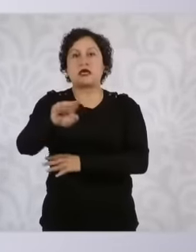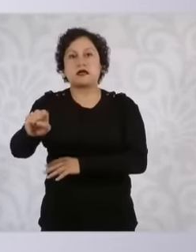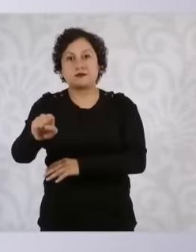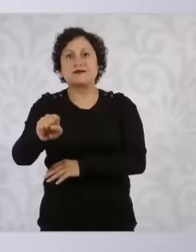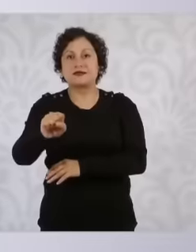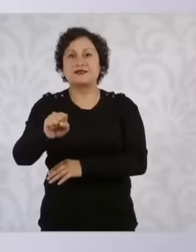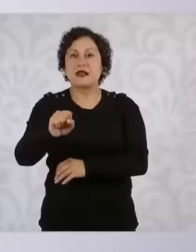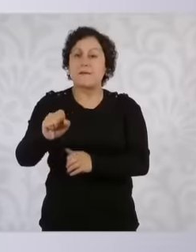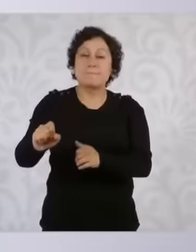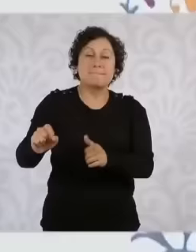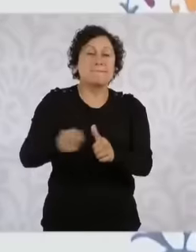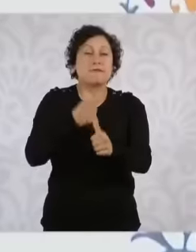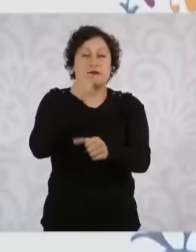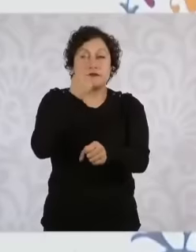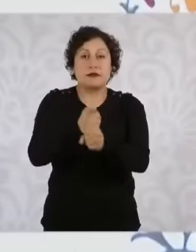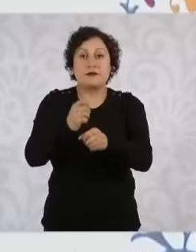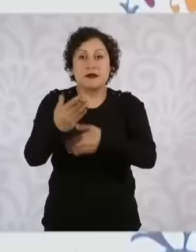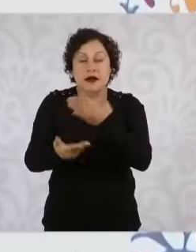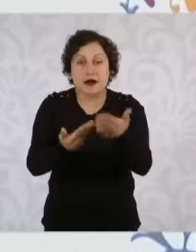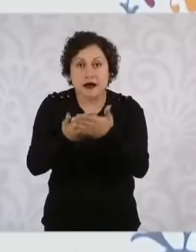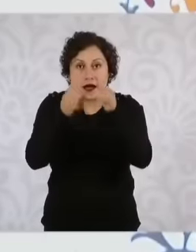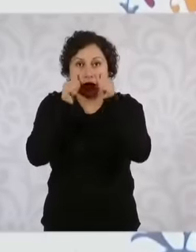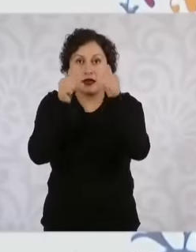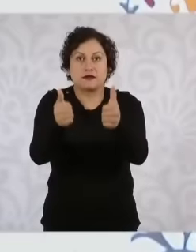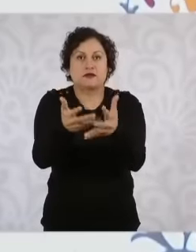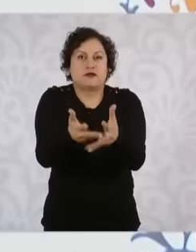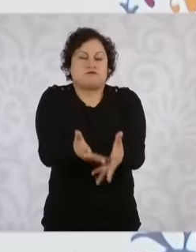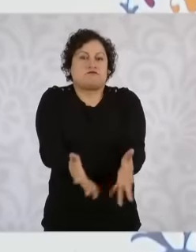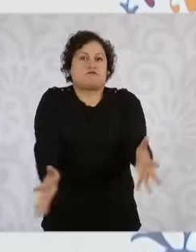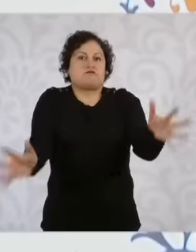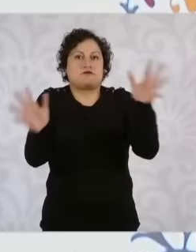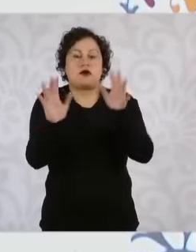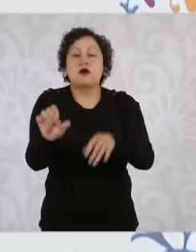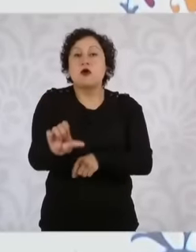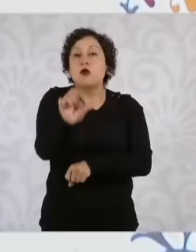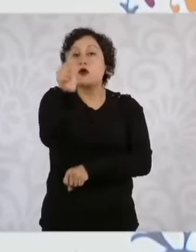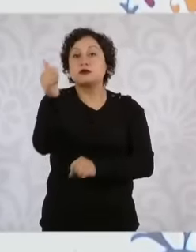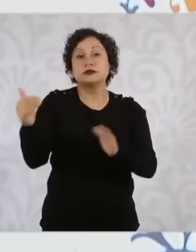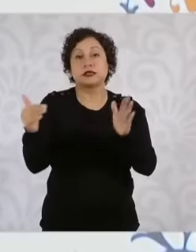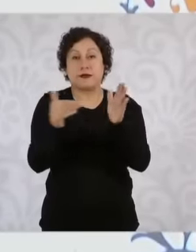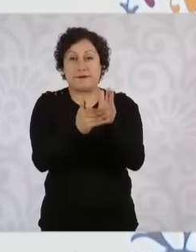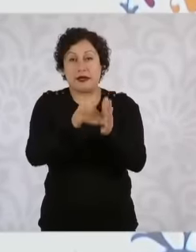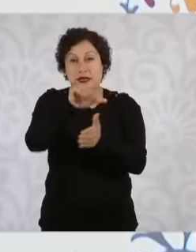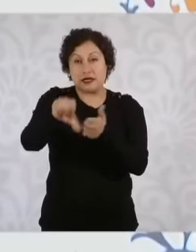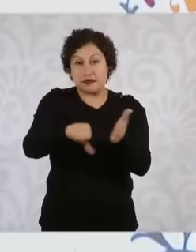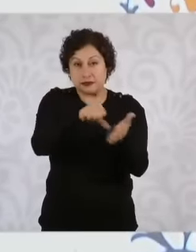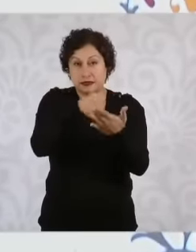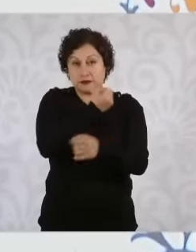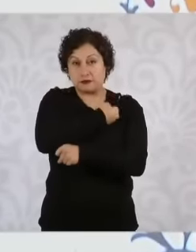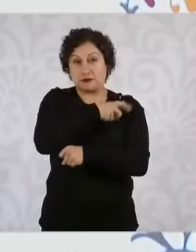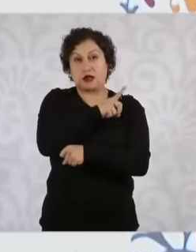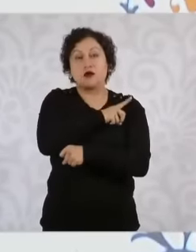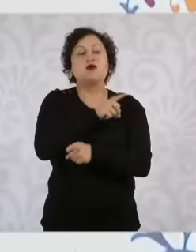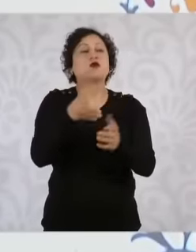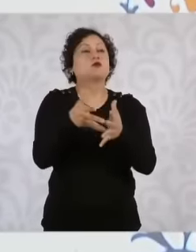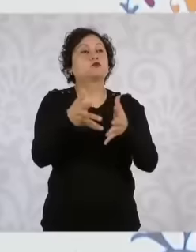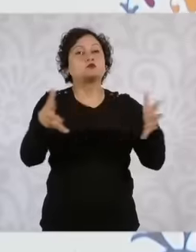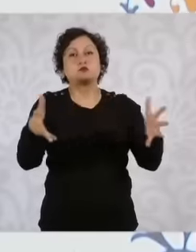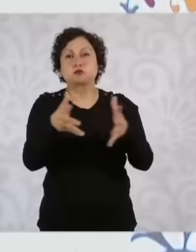large eh it has more than 11,000 health centers of different sizes, some health centers with